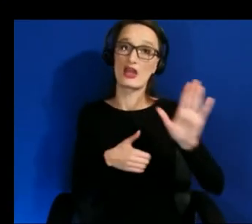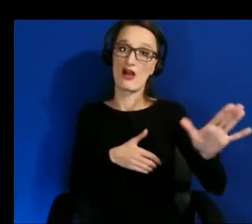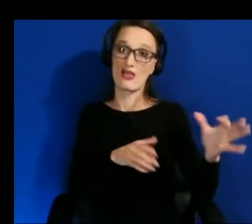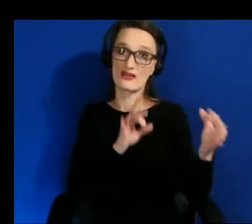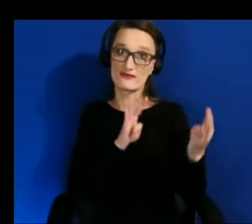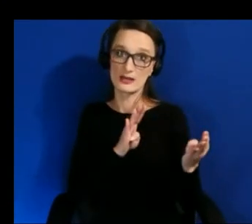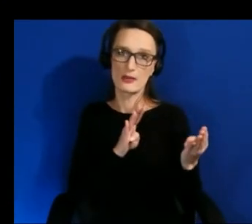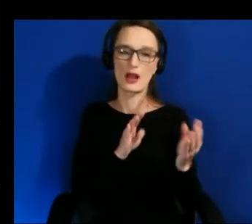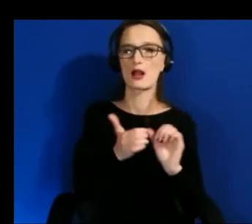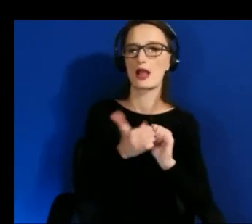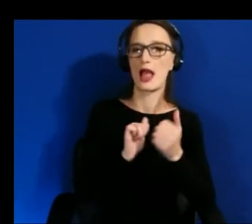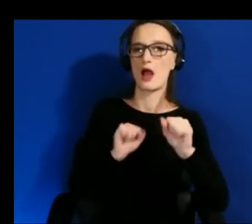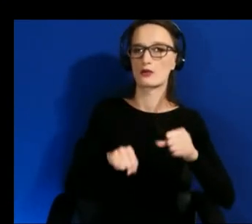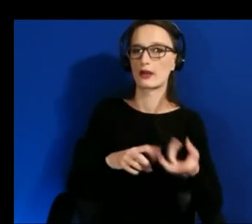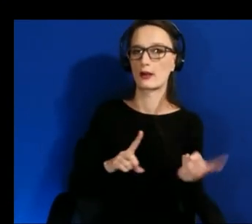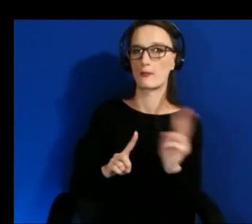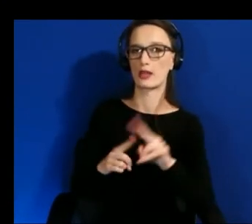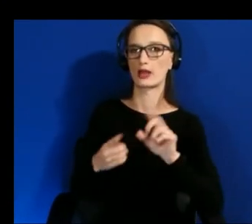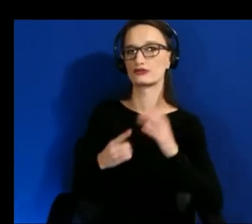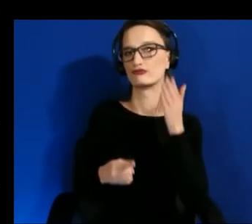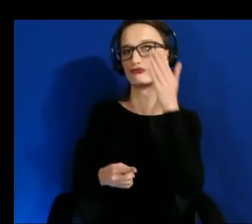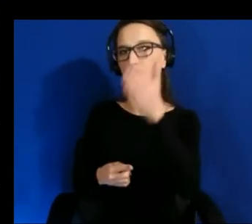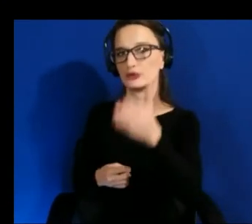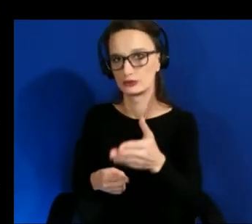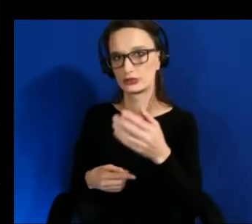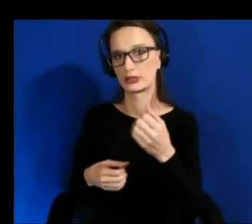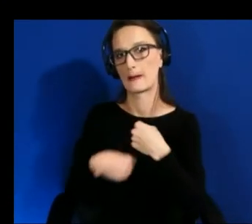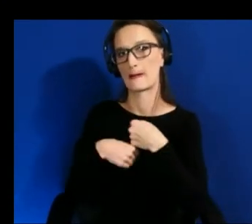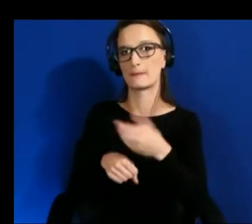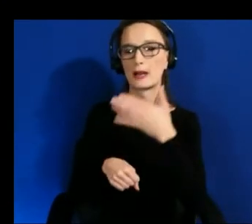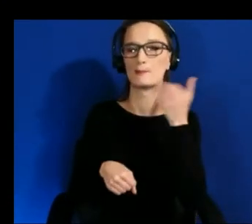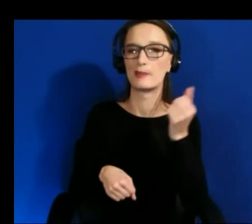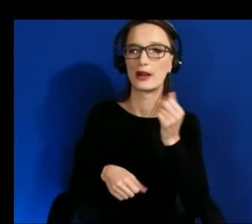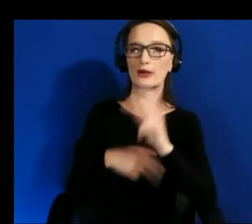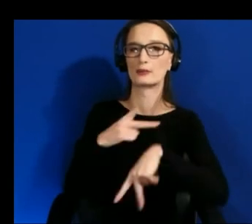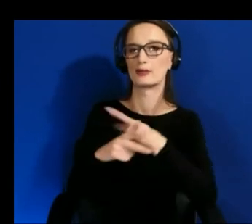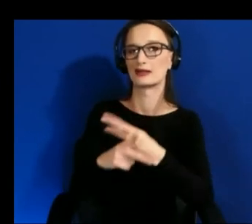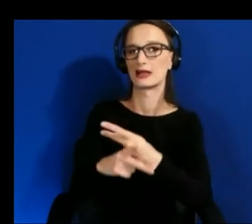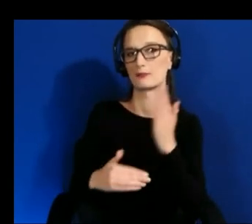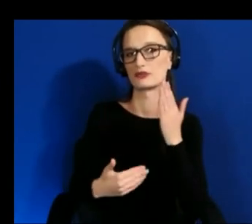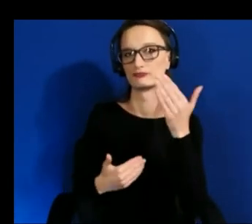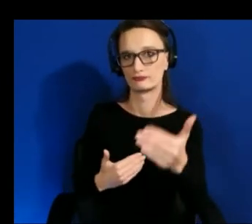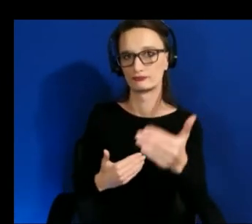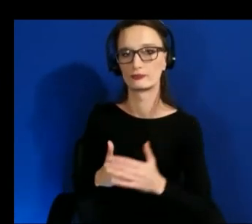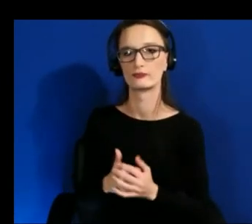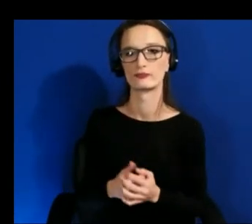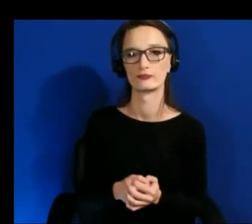we can make um better prototypes going forward in other types of projects i might involve um